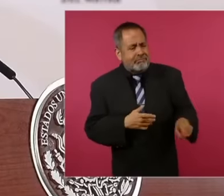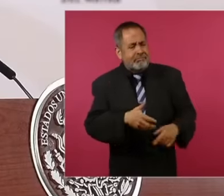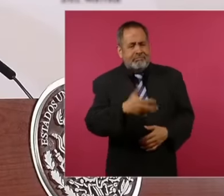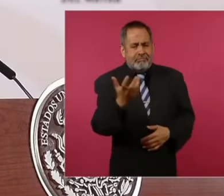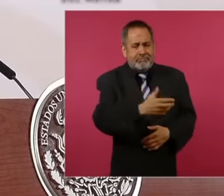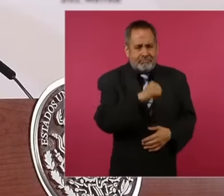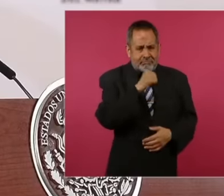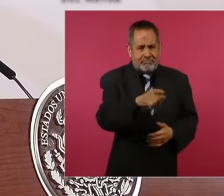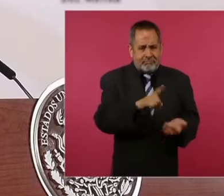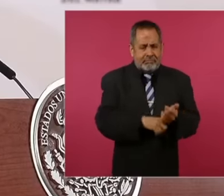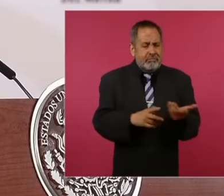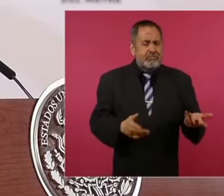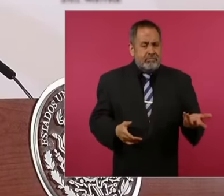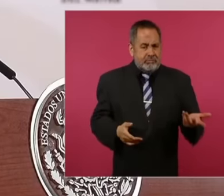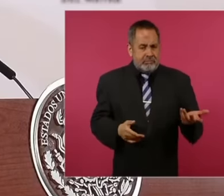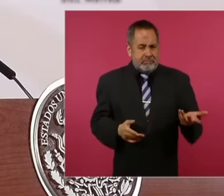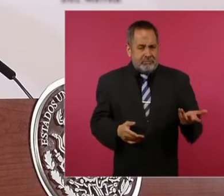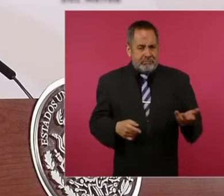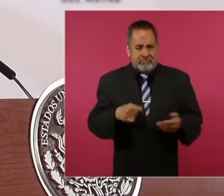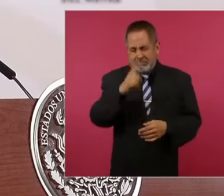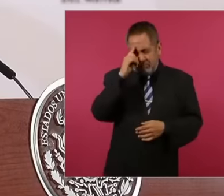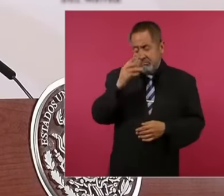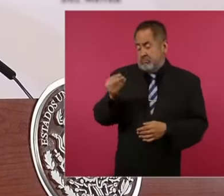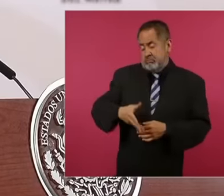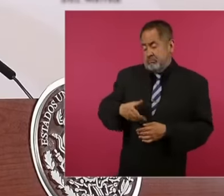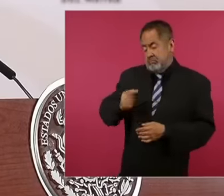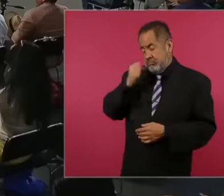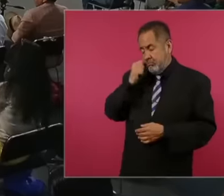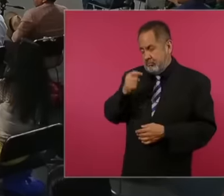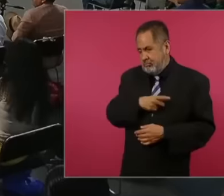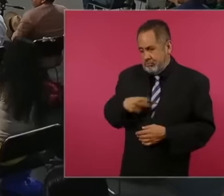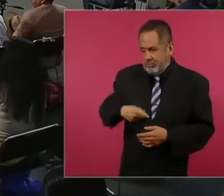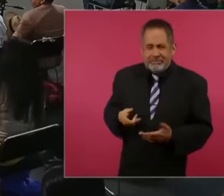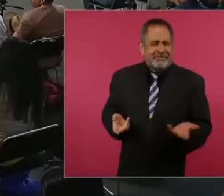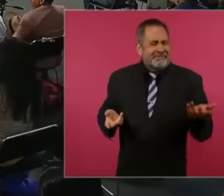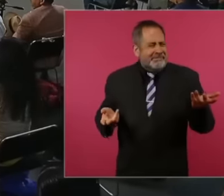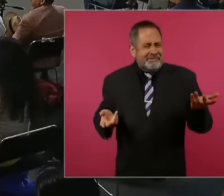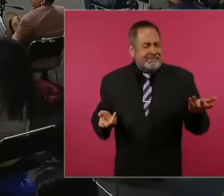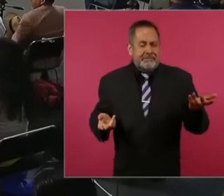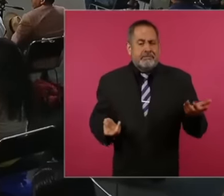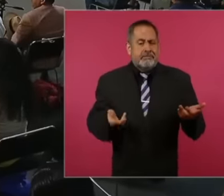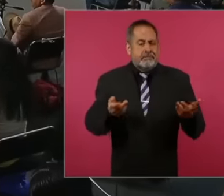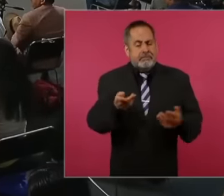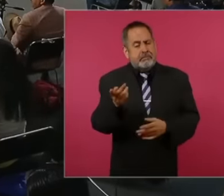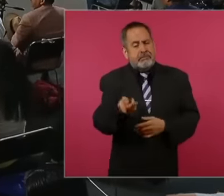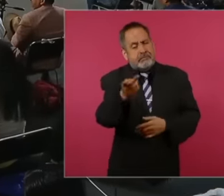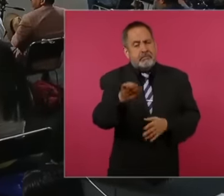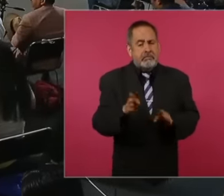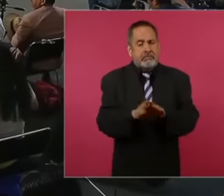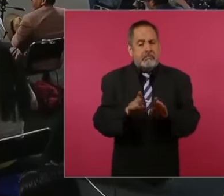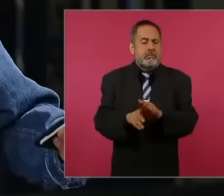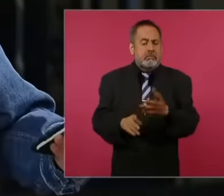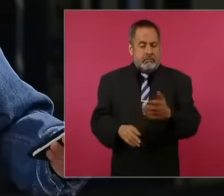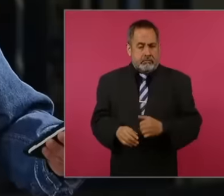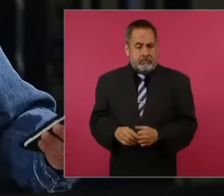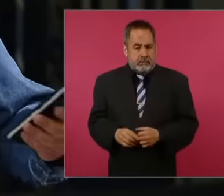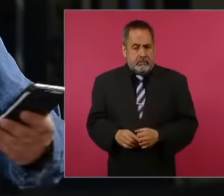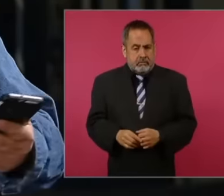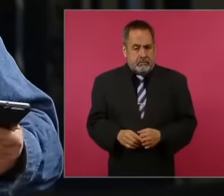wasn't, no, they say, whatever, no. Also ask him Eh Well, precisely as a result of these